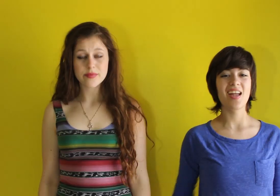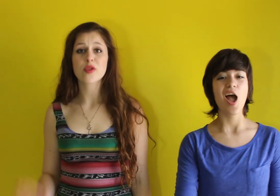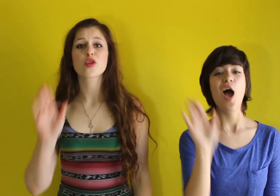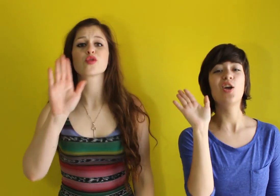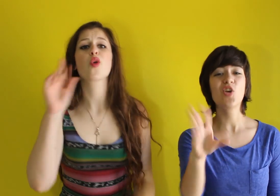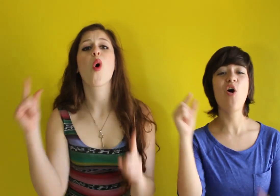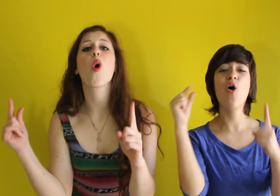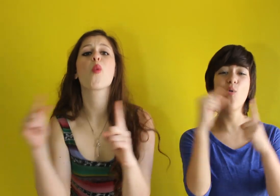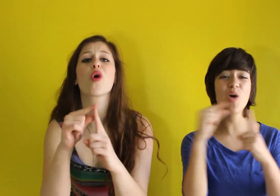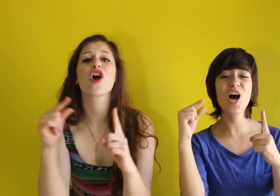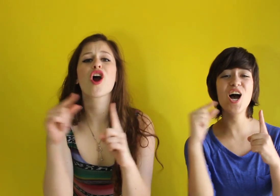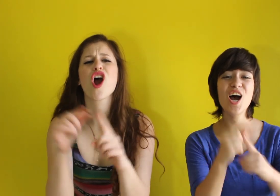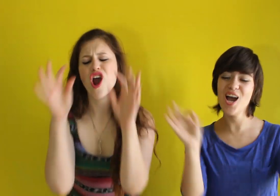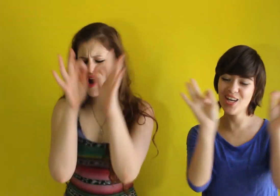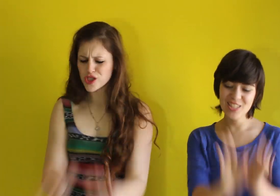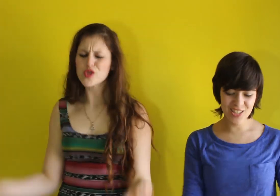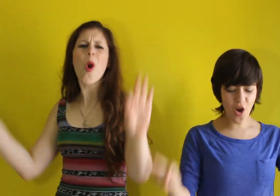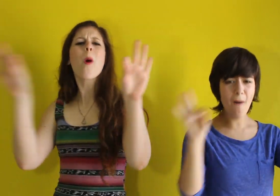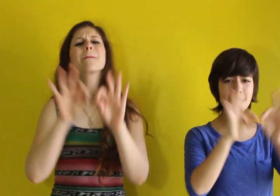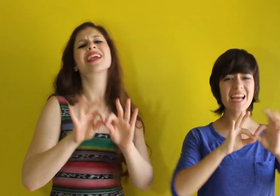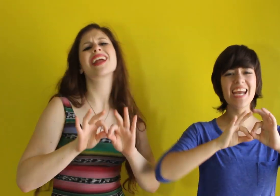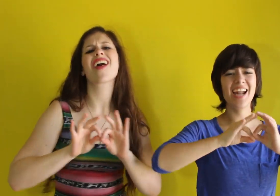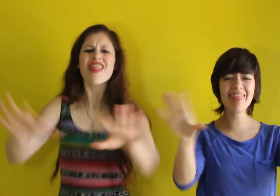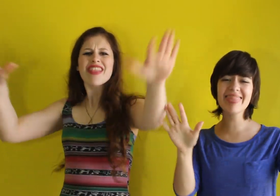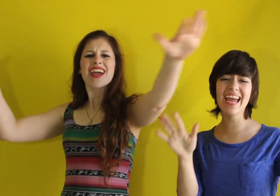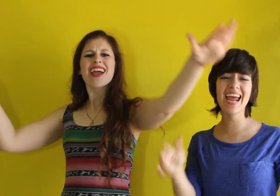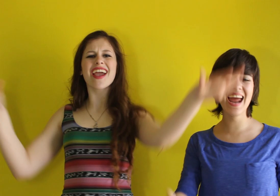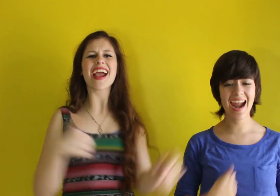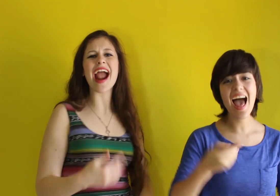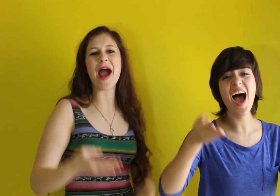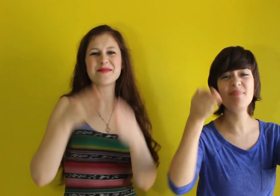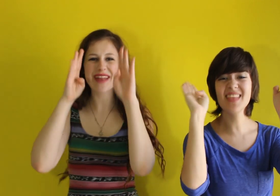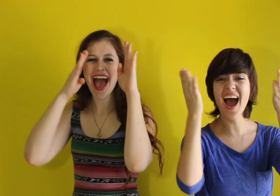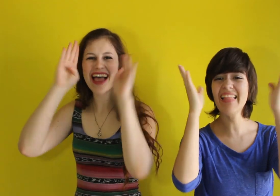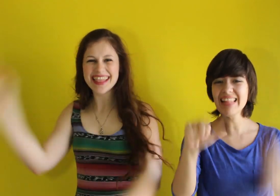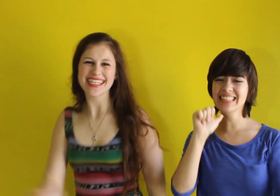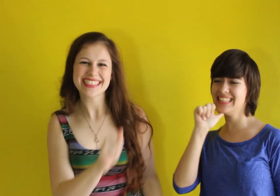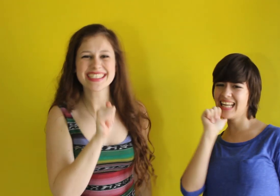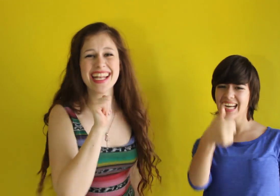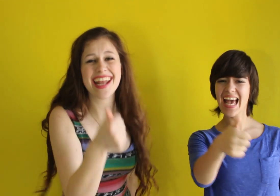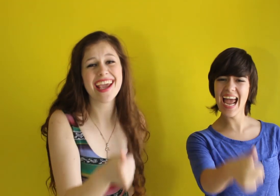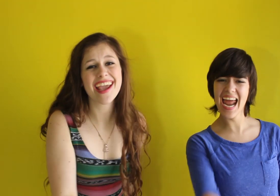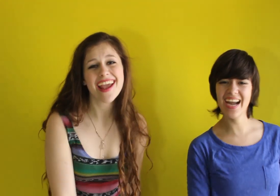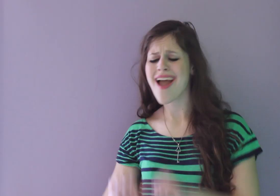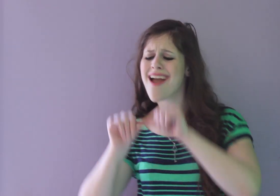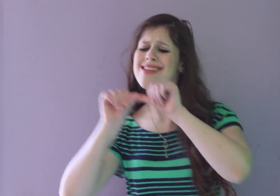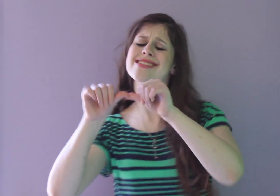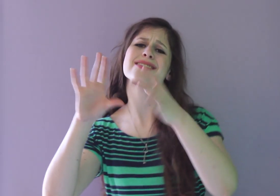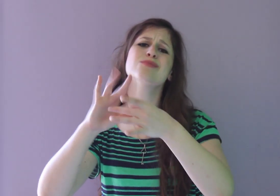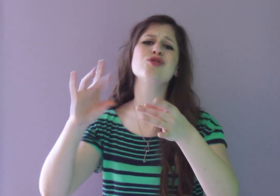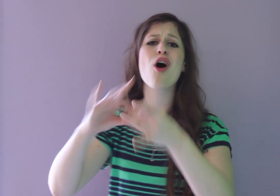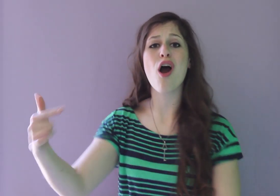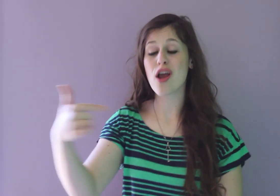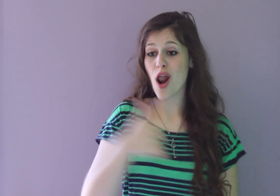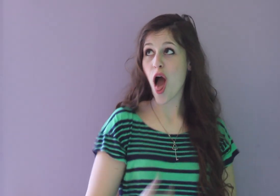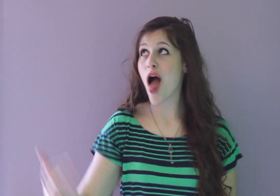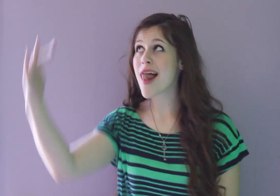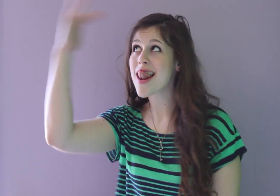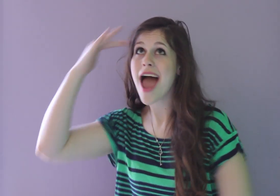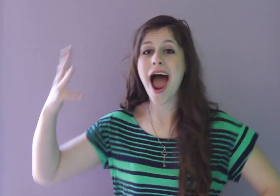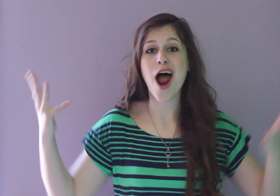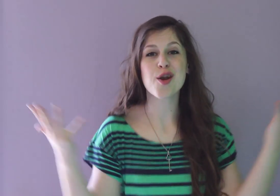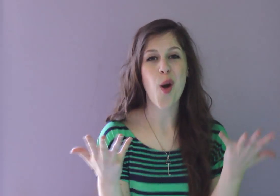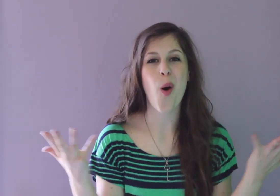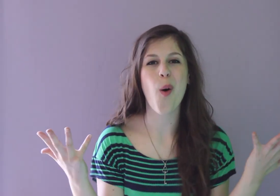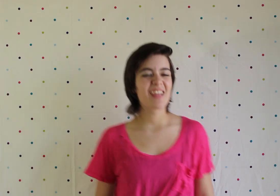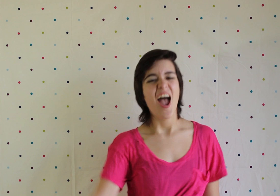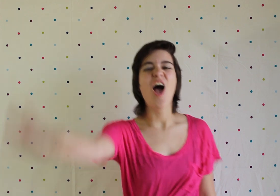Your words don't mean a thing, I'm not listening Keep talking, all I know is